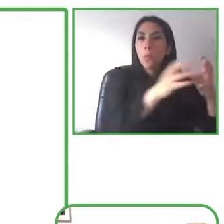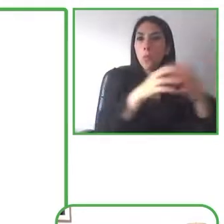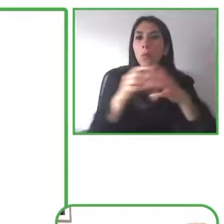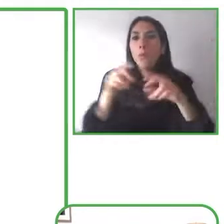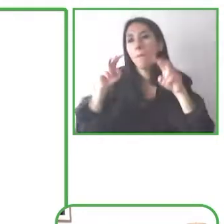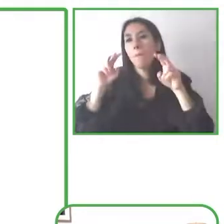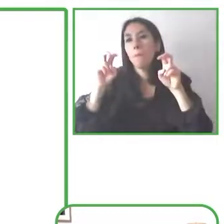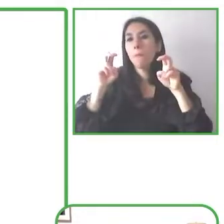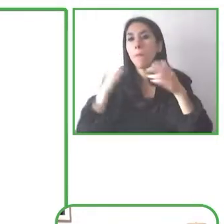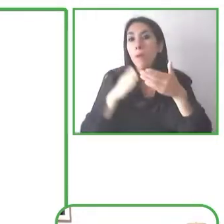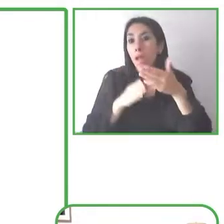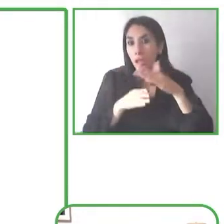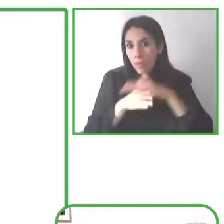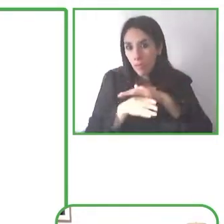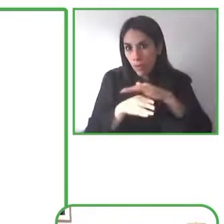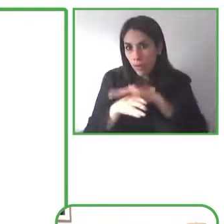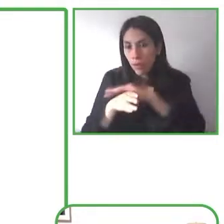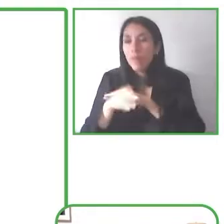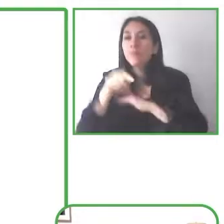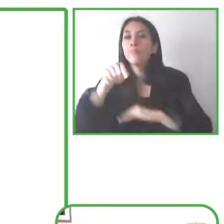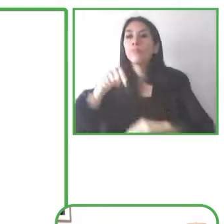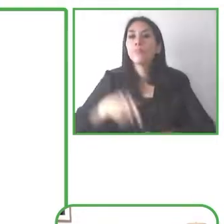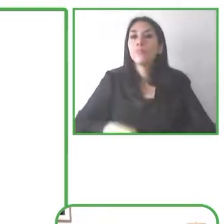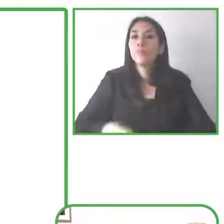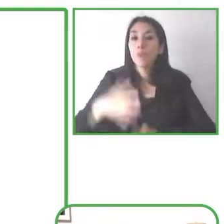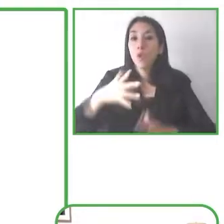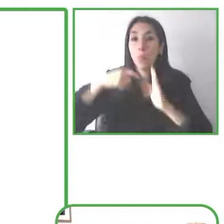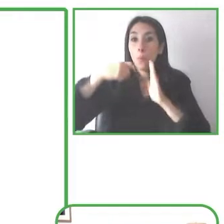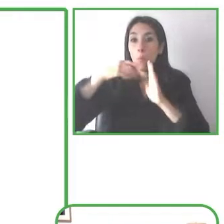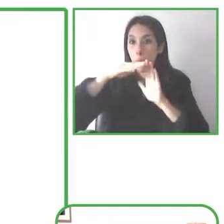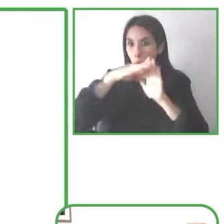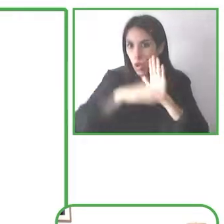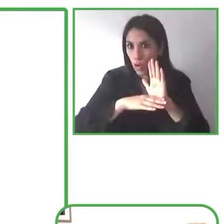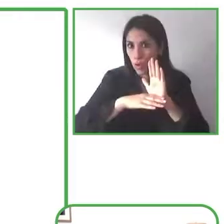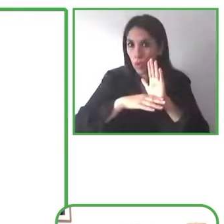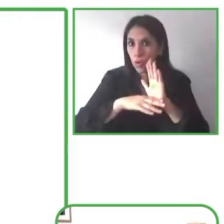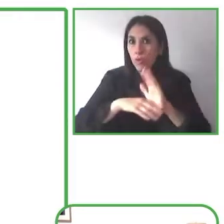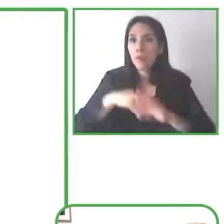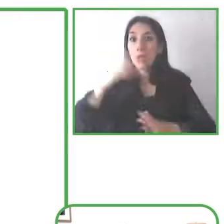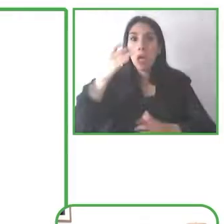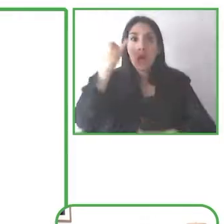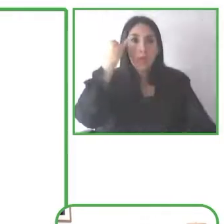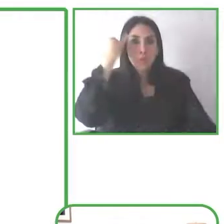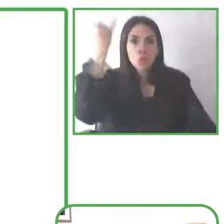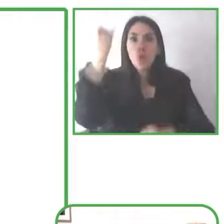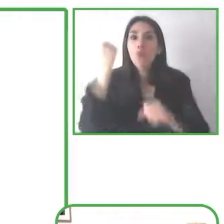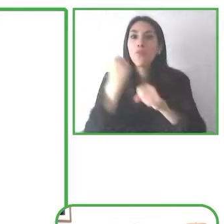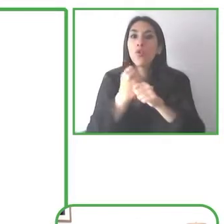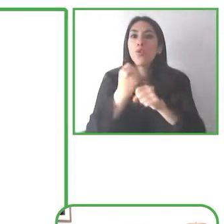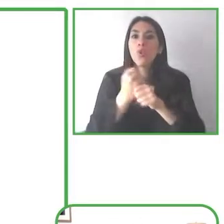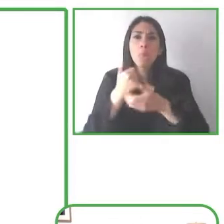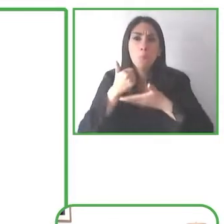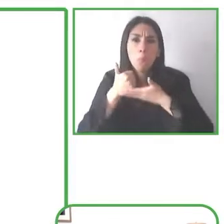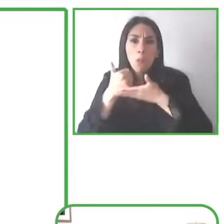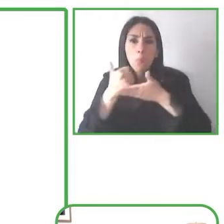also working on disability inclusion so how do we make Google a great great place to work for people with disabilities.